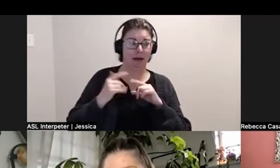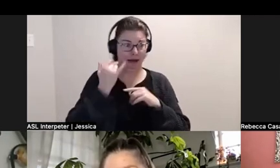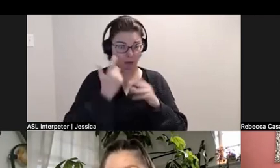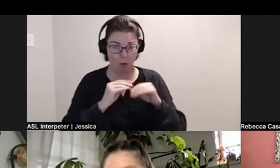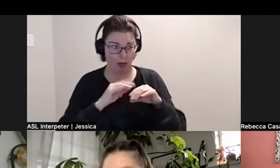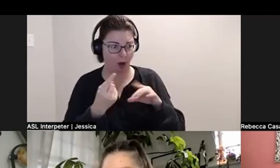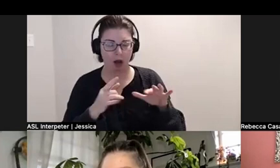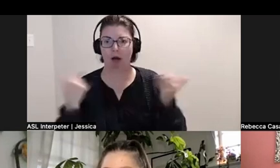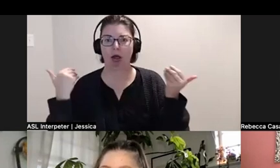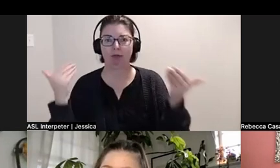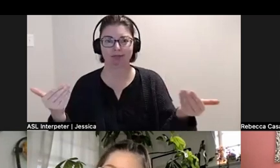*laugh* but this was not the case.